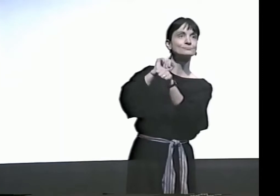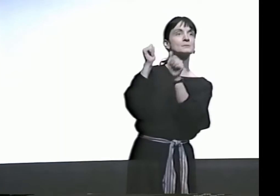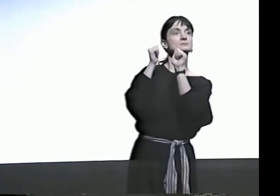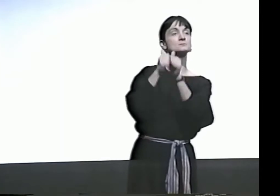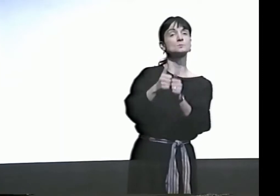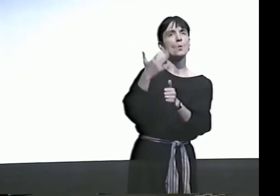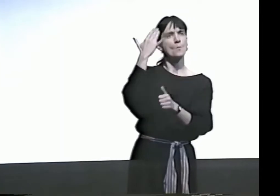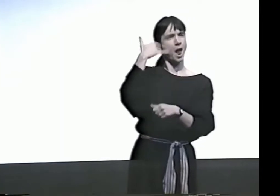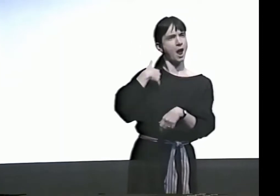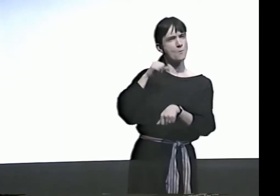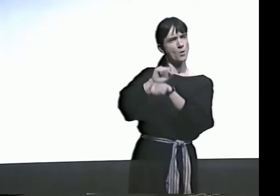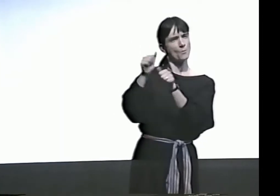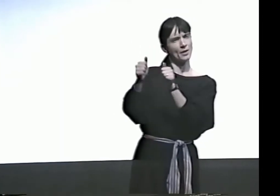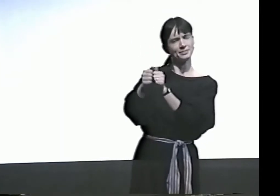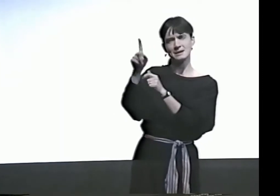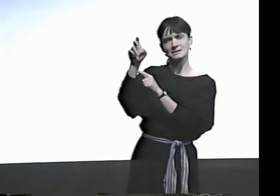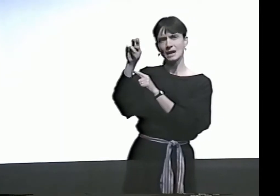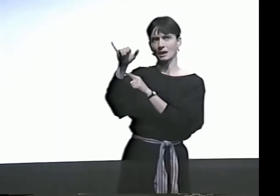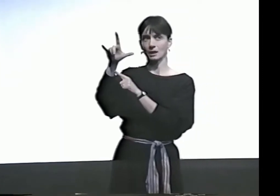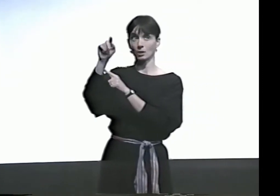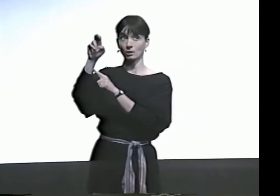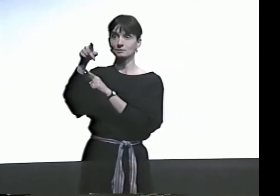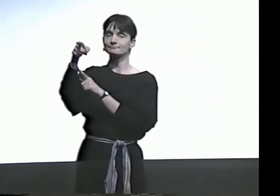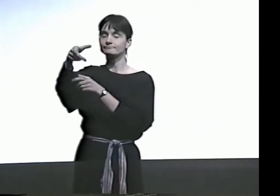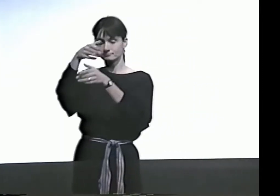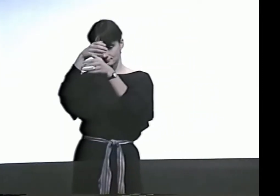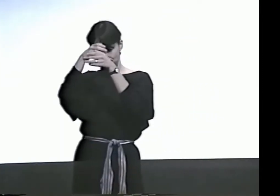WE WORKED TOGETHER ON THAT.